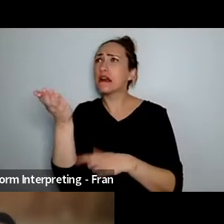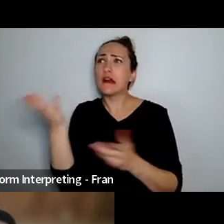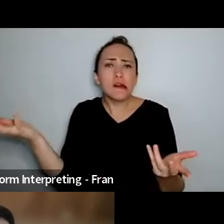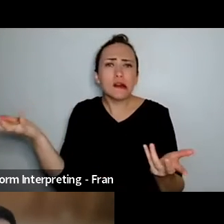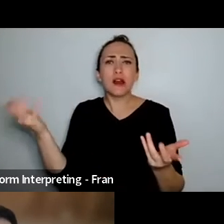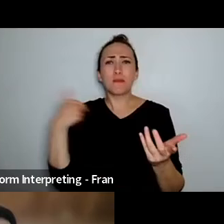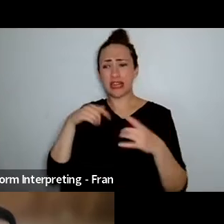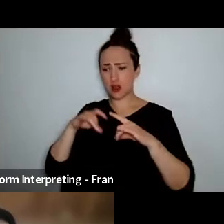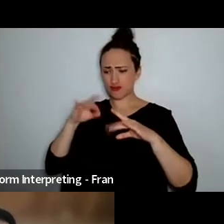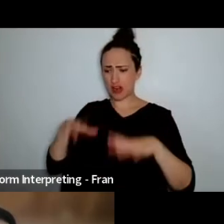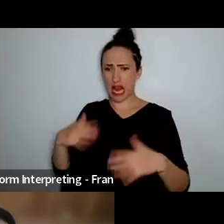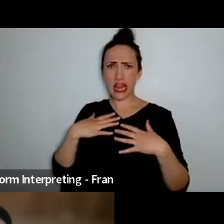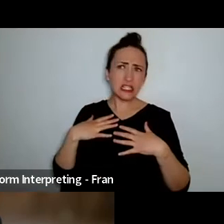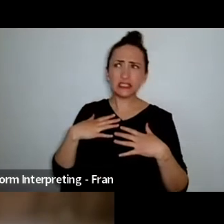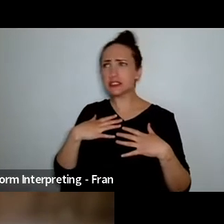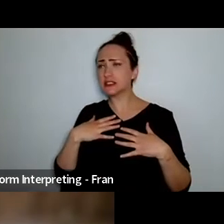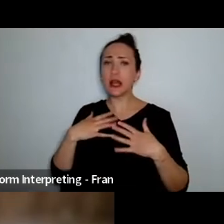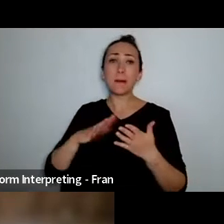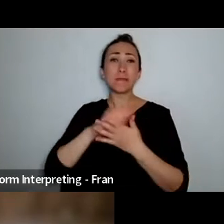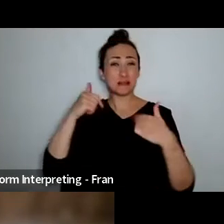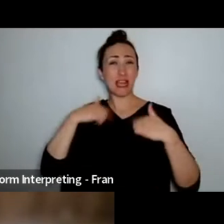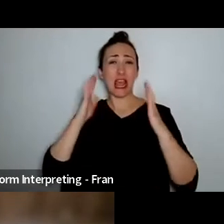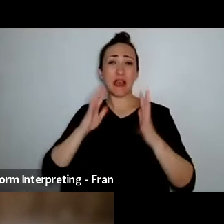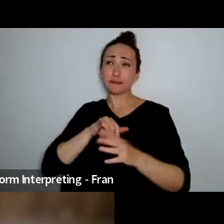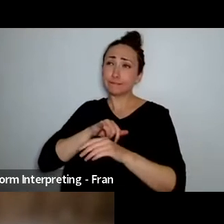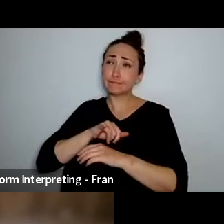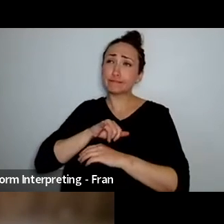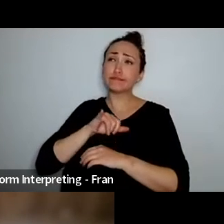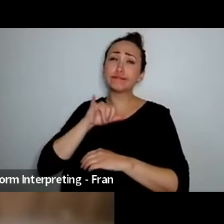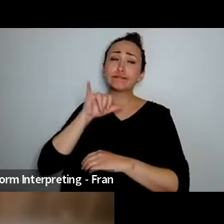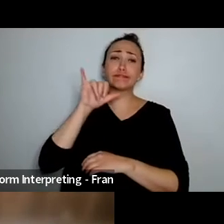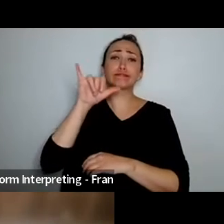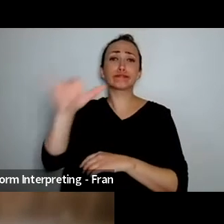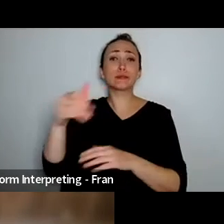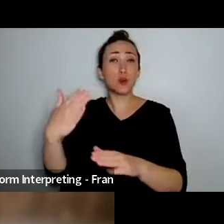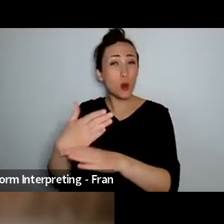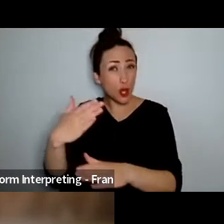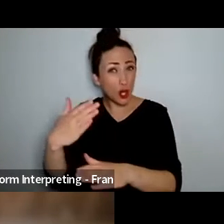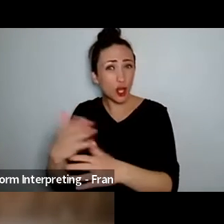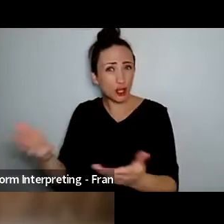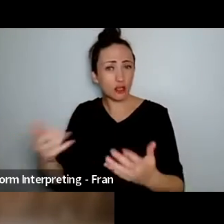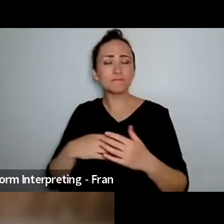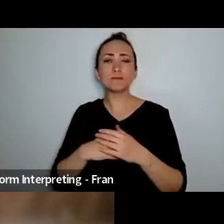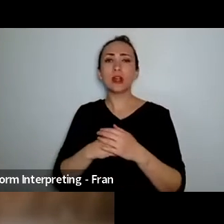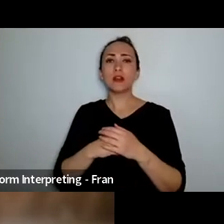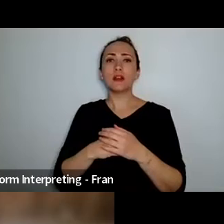which is why I then had to travel so through my work um I do a lot of uh mentoring uh and also